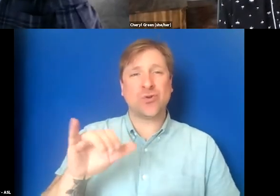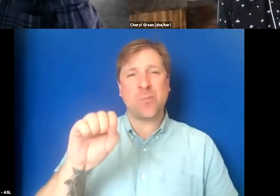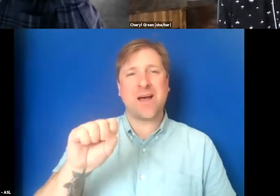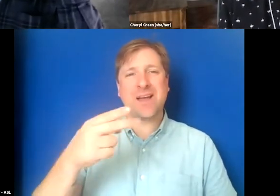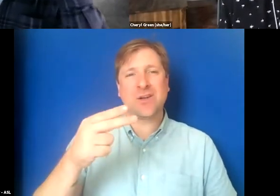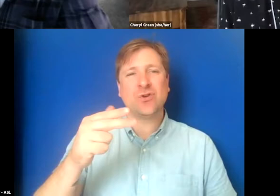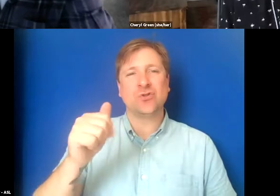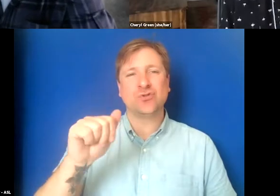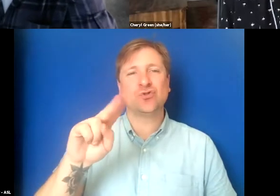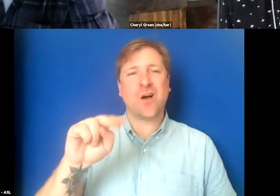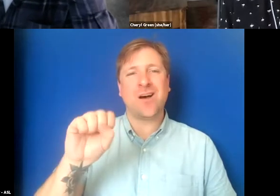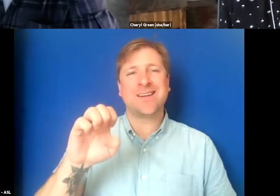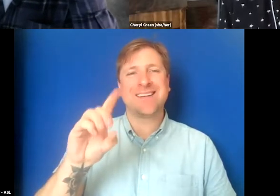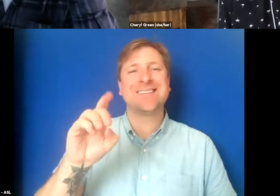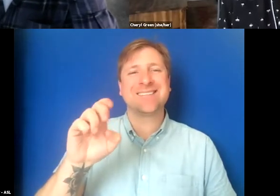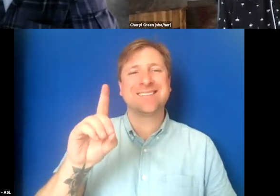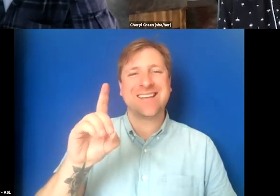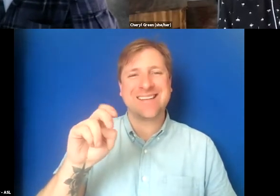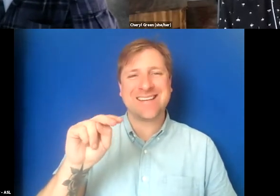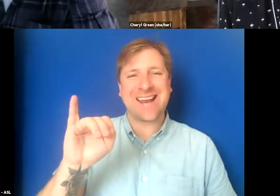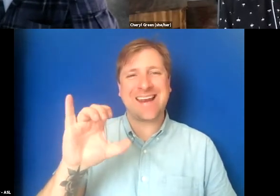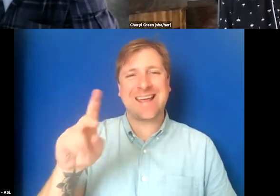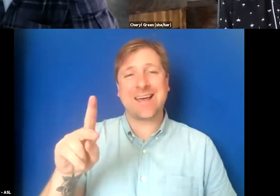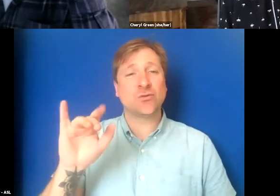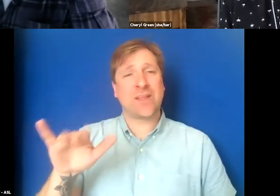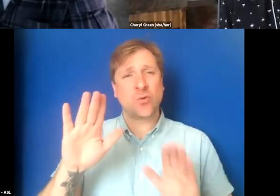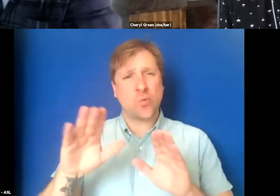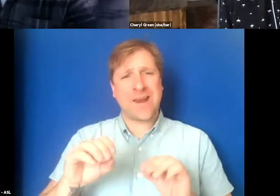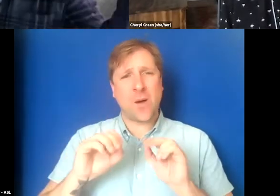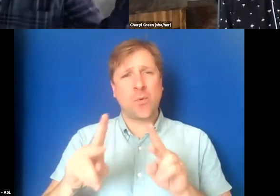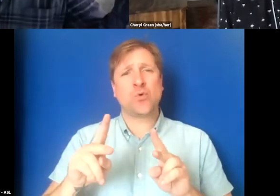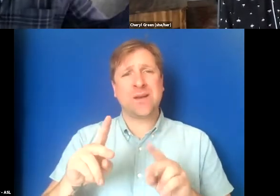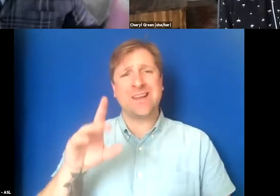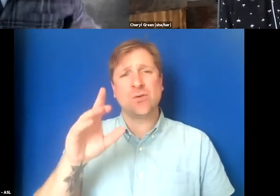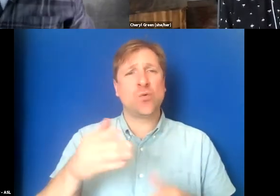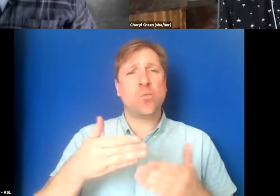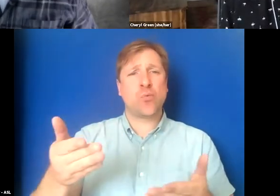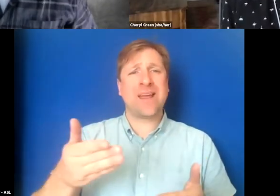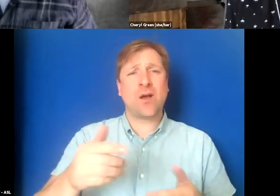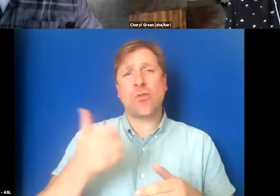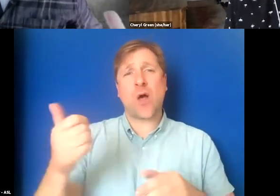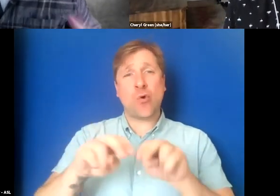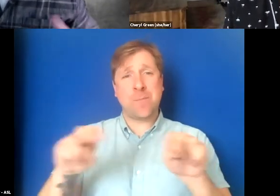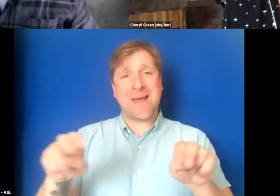And that's actually, I think, a great opportunity to bring our previous panelists back